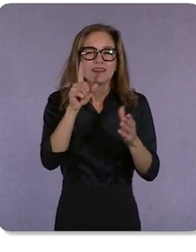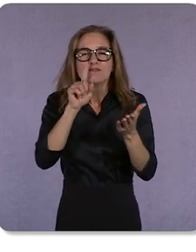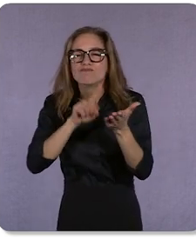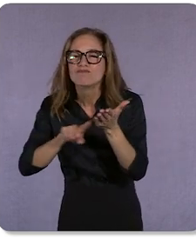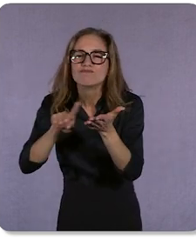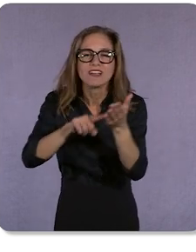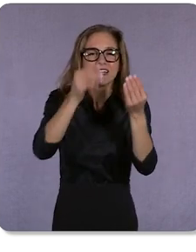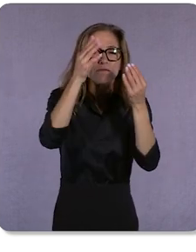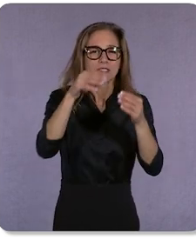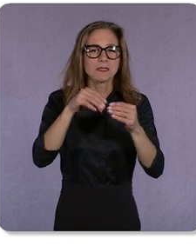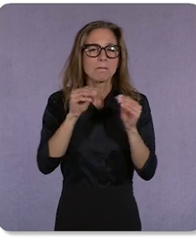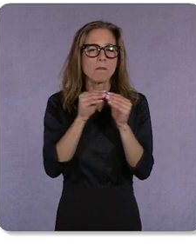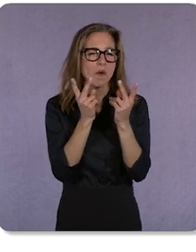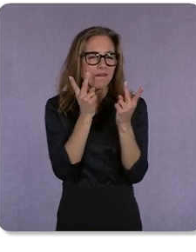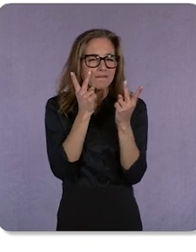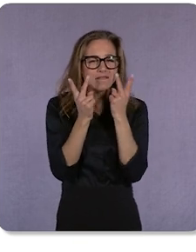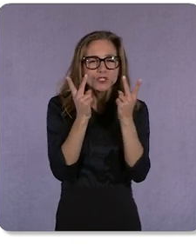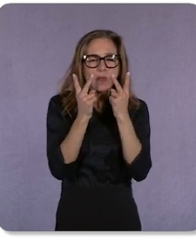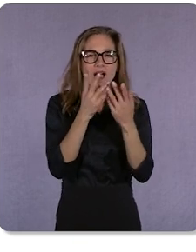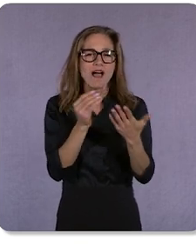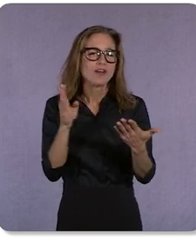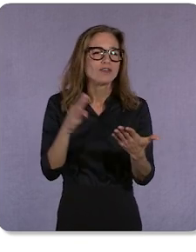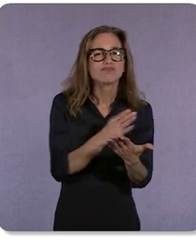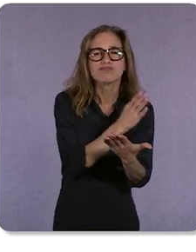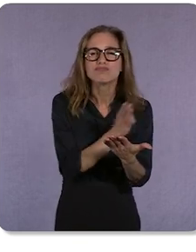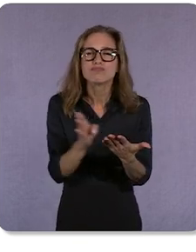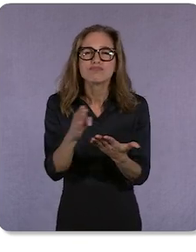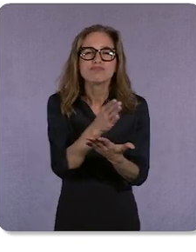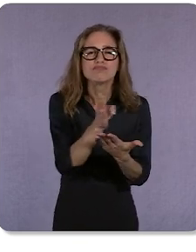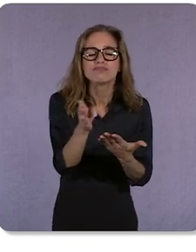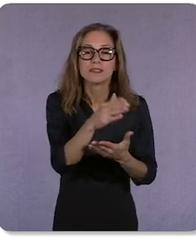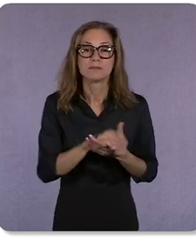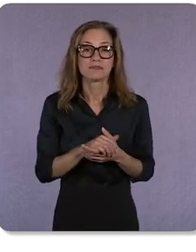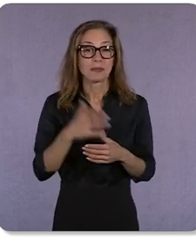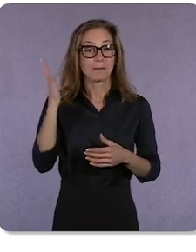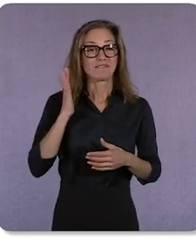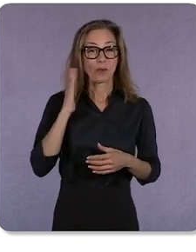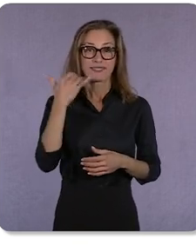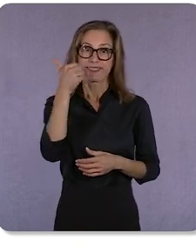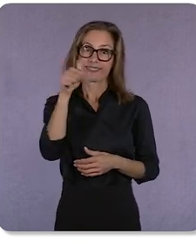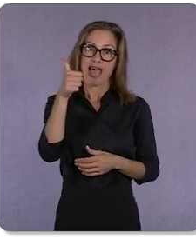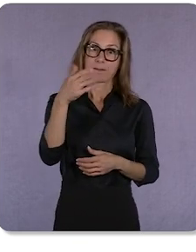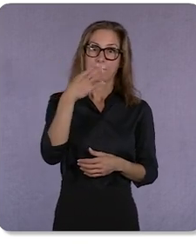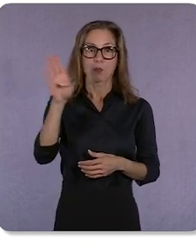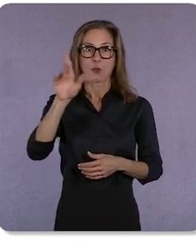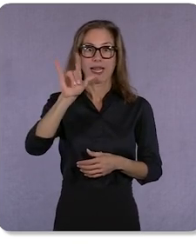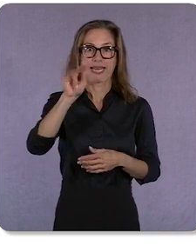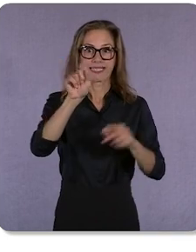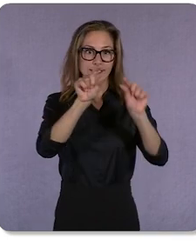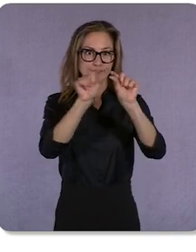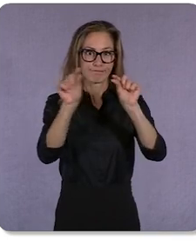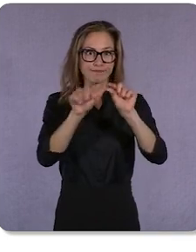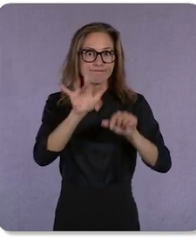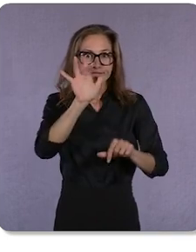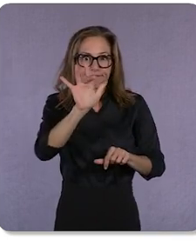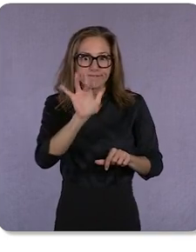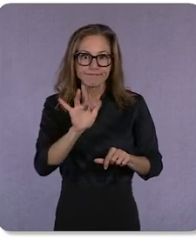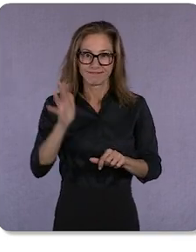visual and browsable way. Ten blue links may have made sense in the earlier days of the web. But today, information is exploding,